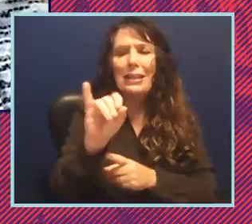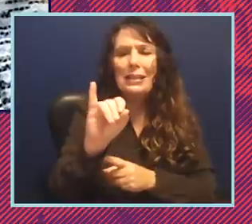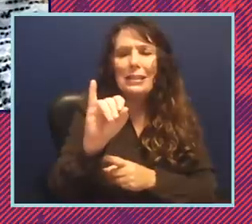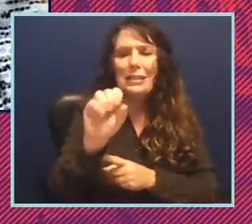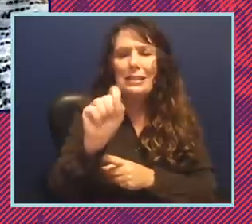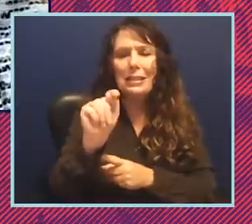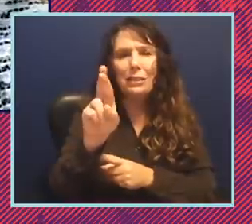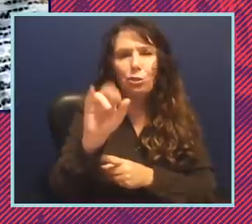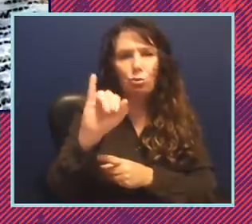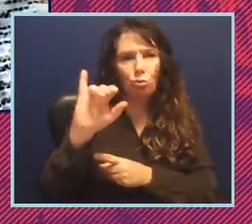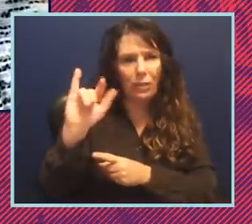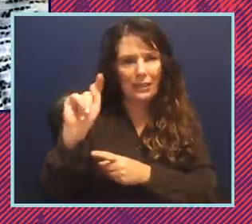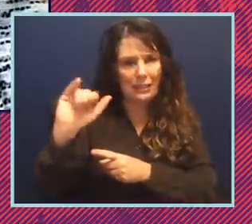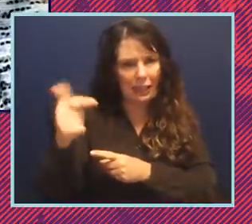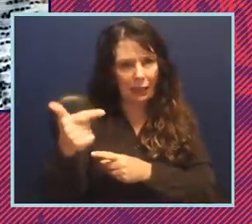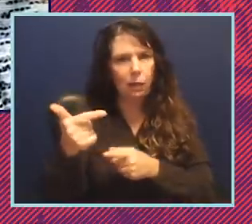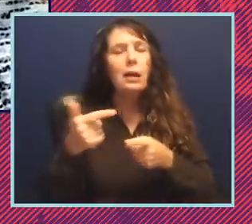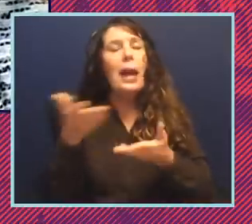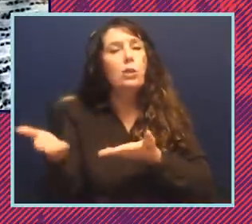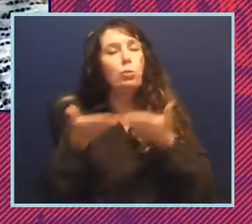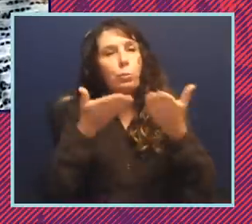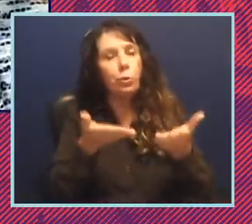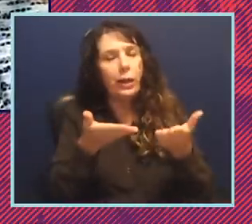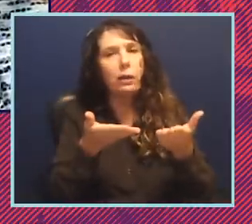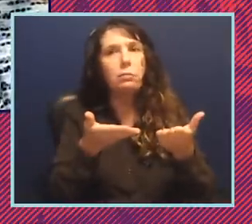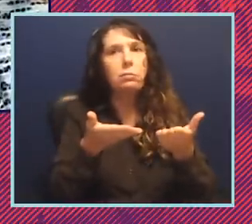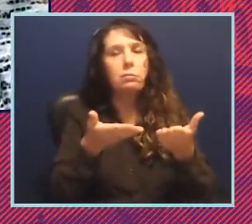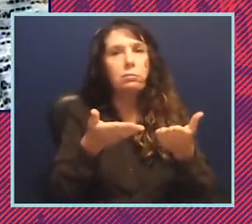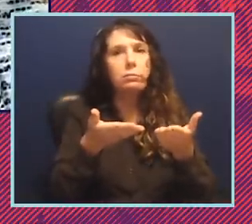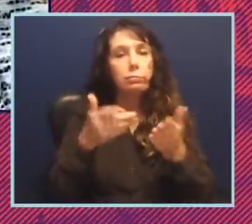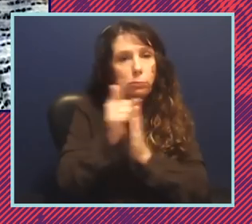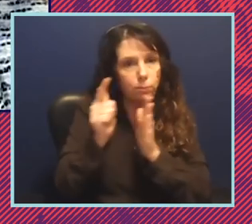to be able to bring the litigation what we're going to need to do to fight these suppressive